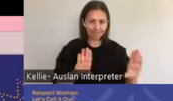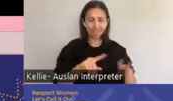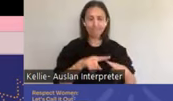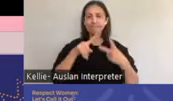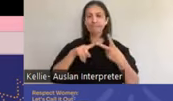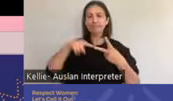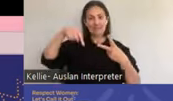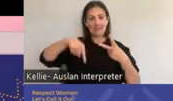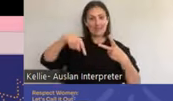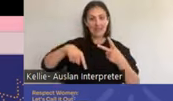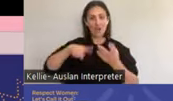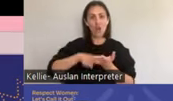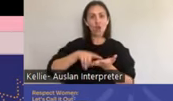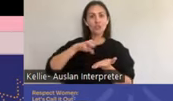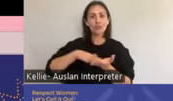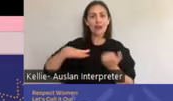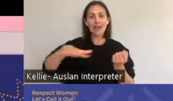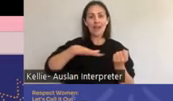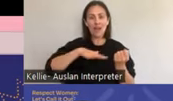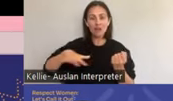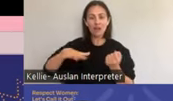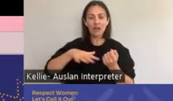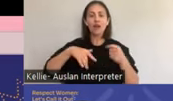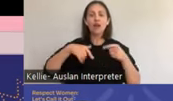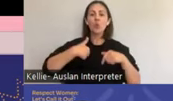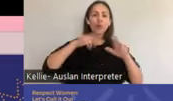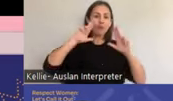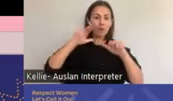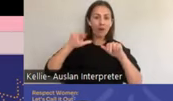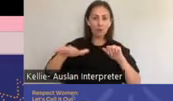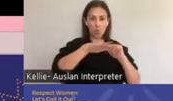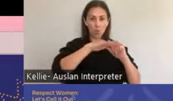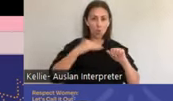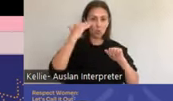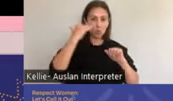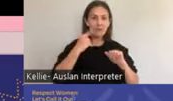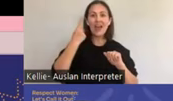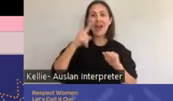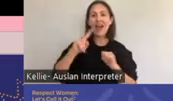to support all partners and stakeholders across the Lotta Melli region who are either currently